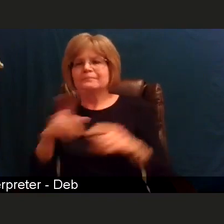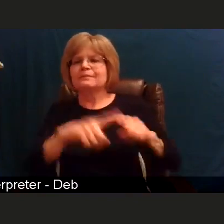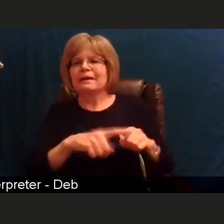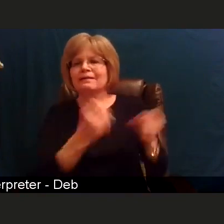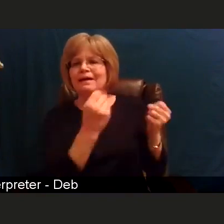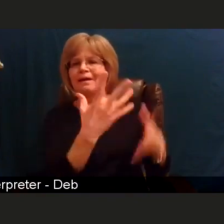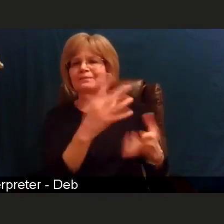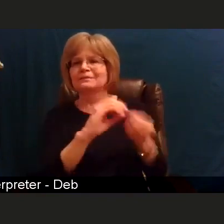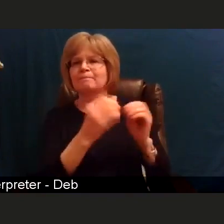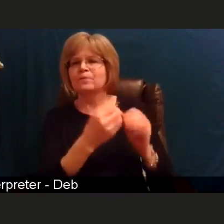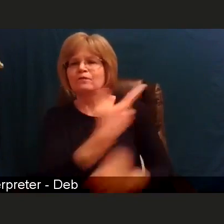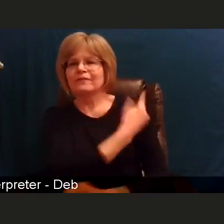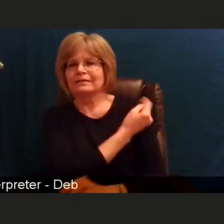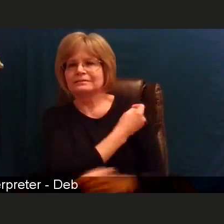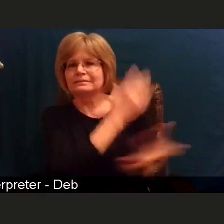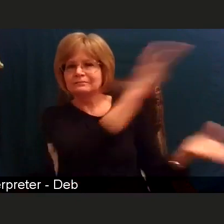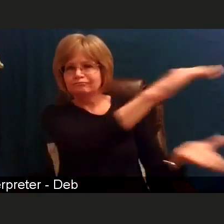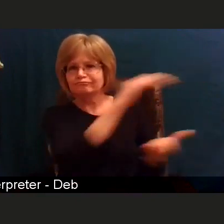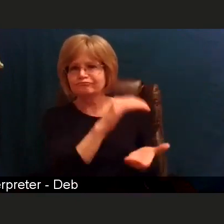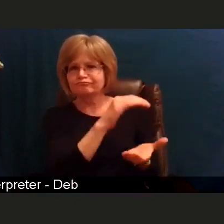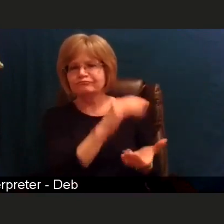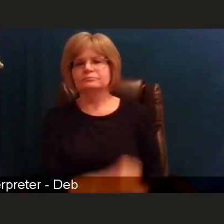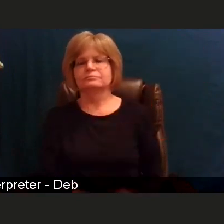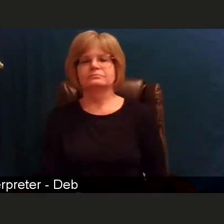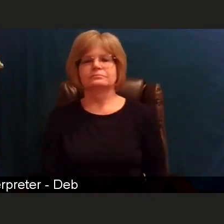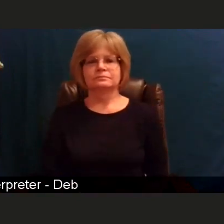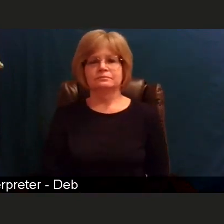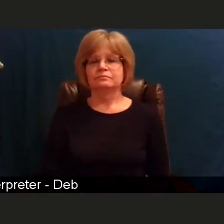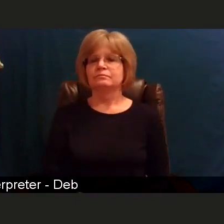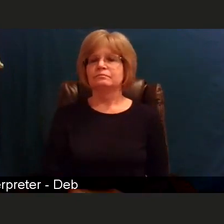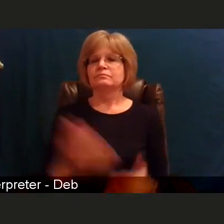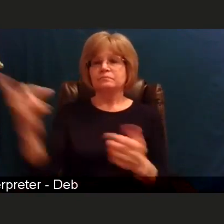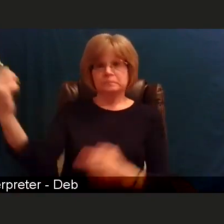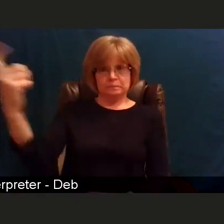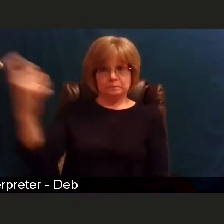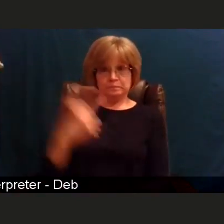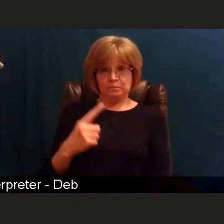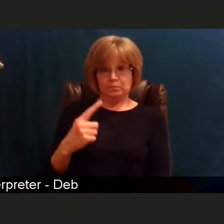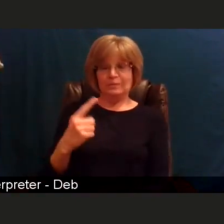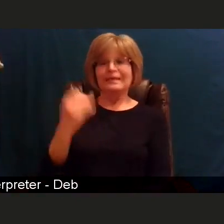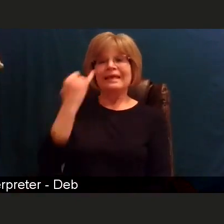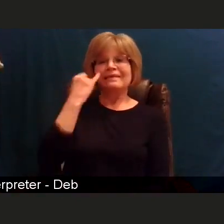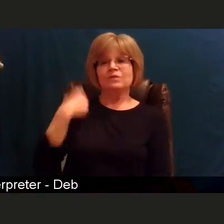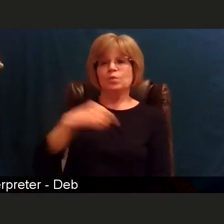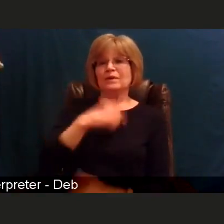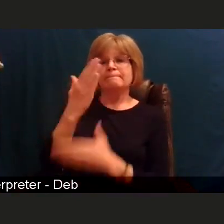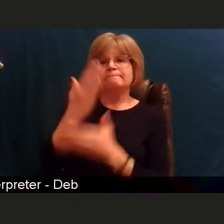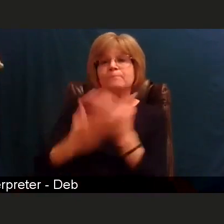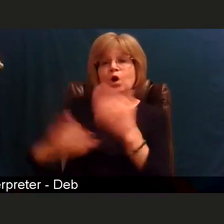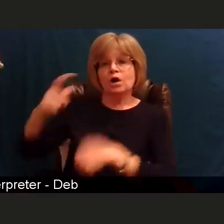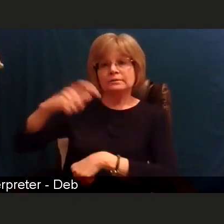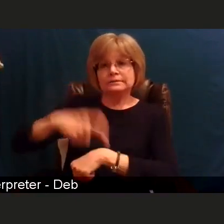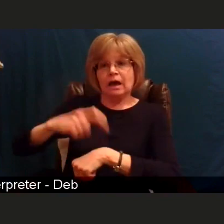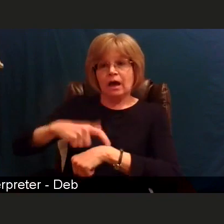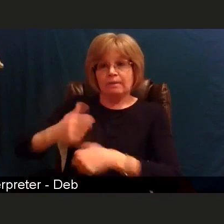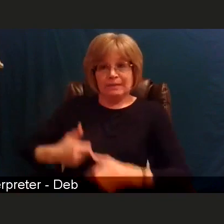My next question is, if we are only part-time residents here how do we know where we should get the vaccine?